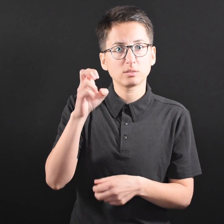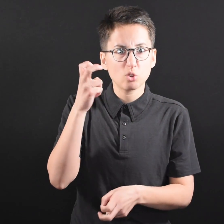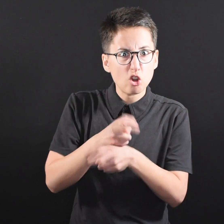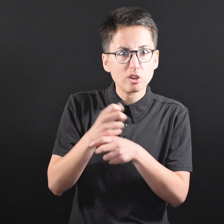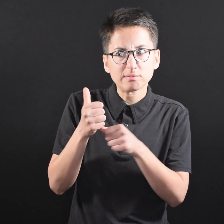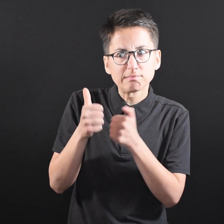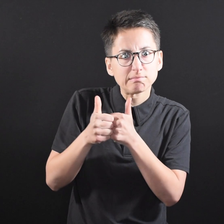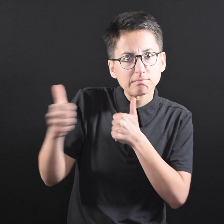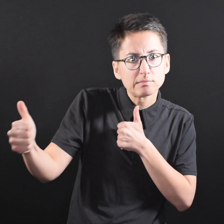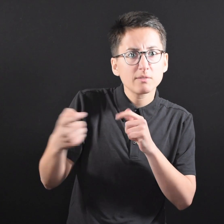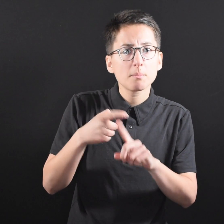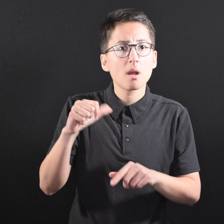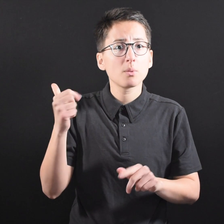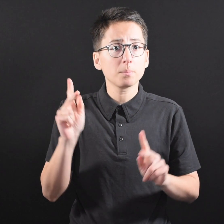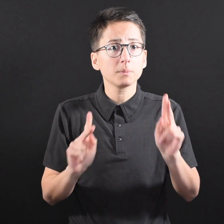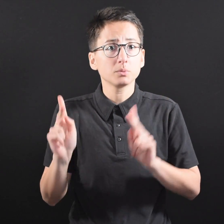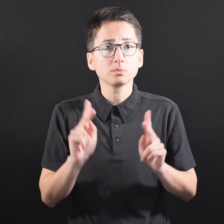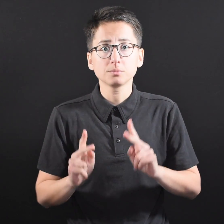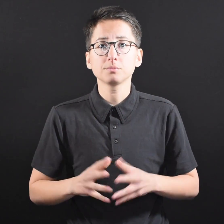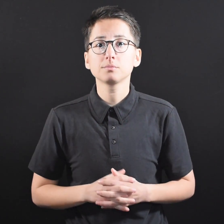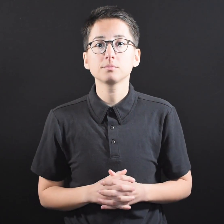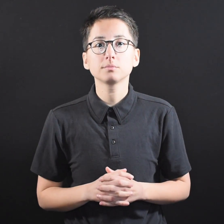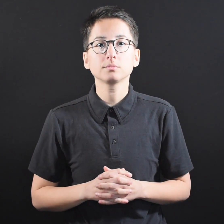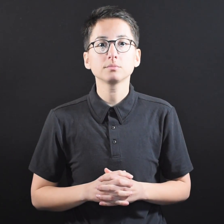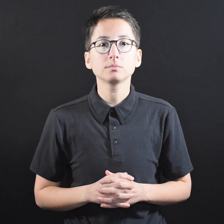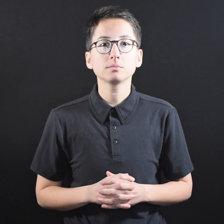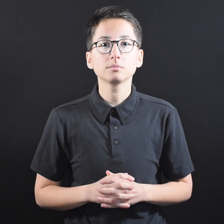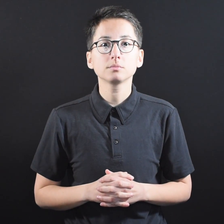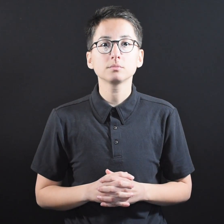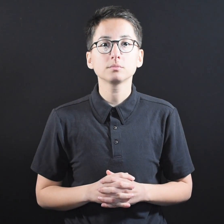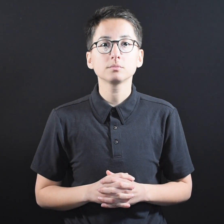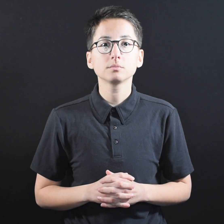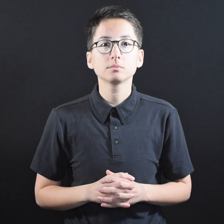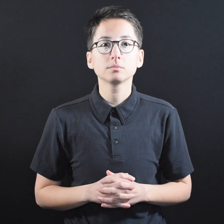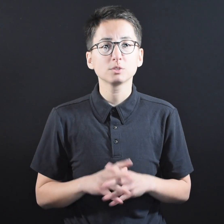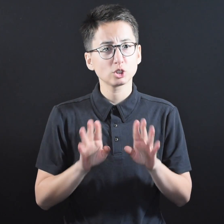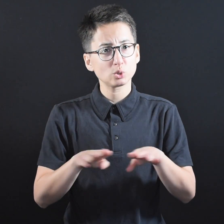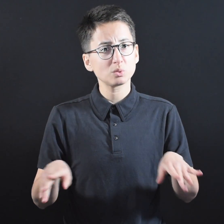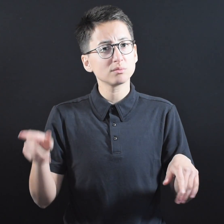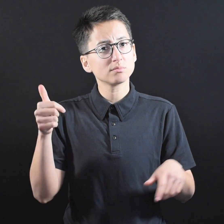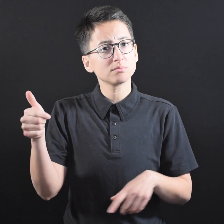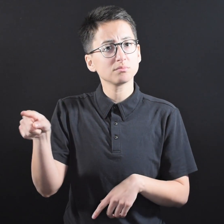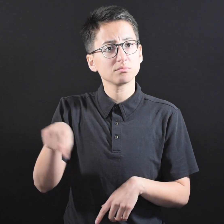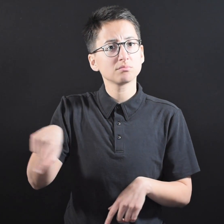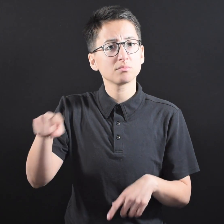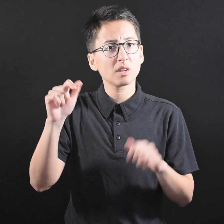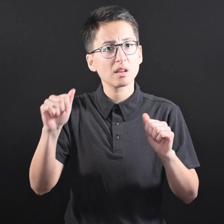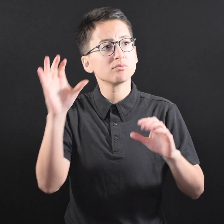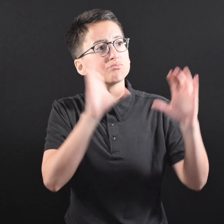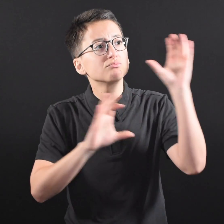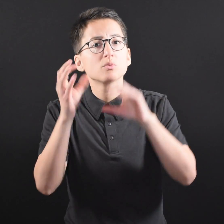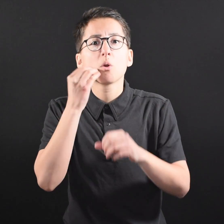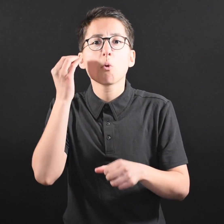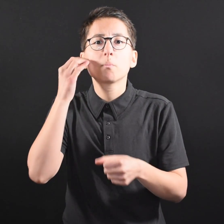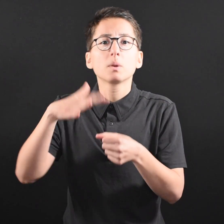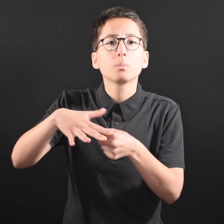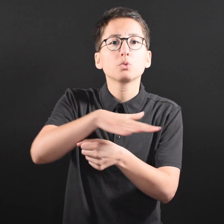social distancing is not possible. ● Children can experience navigating